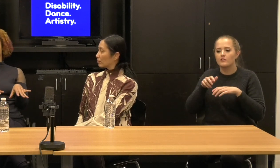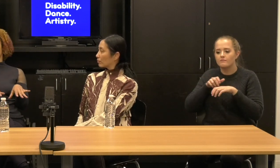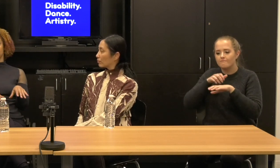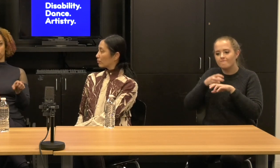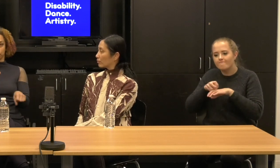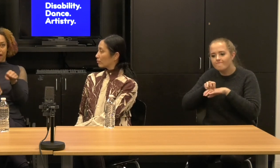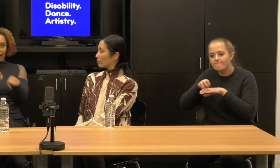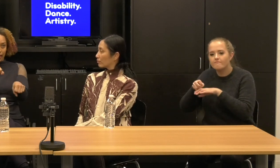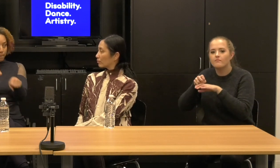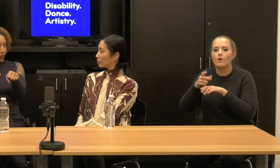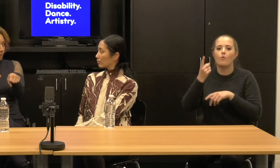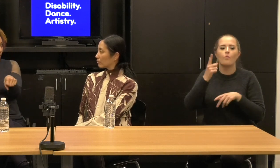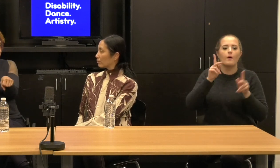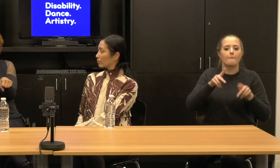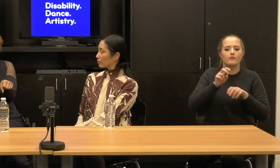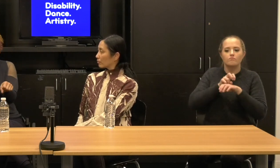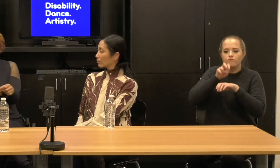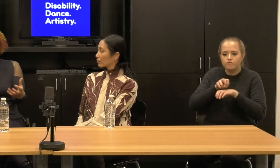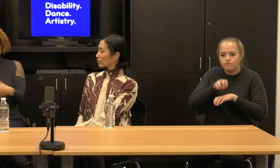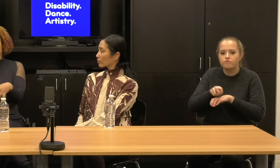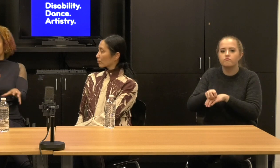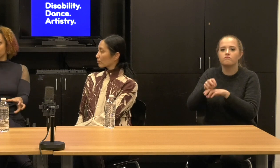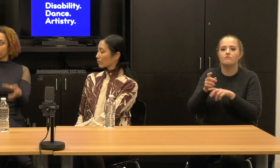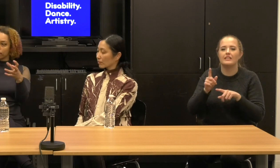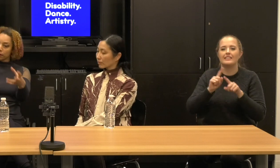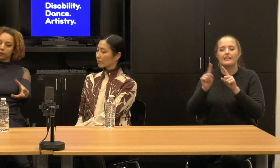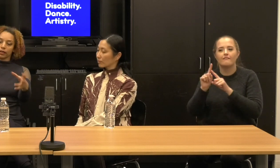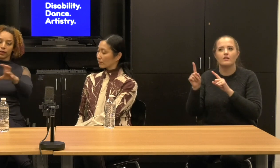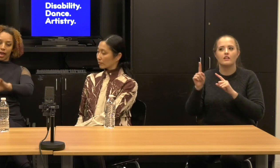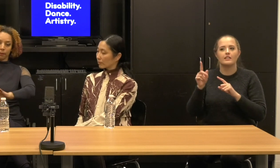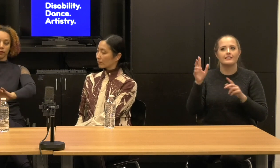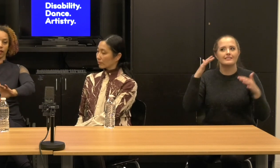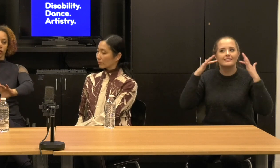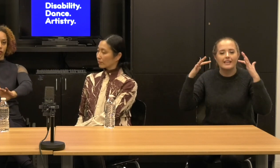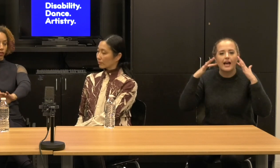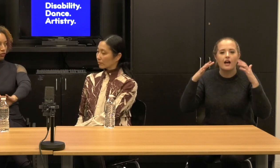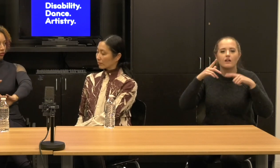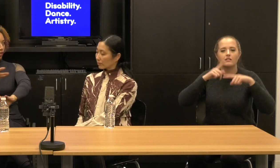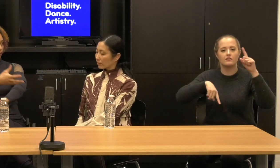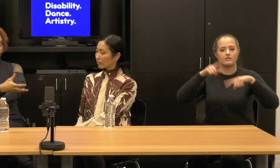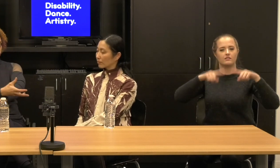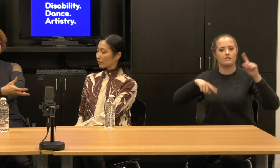is banging and bumpy and it's just that the movement is essential to characterization.